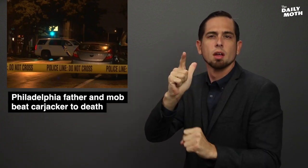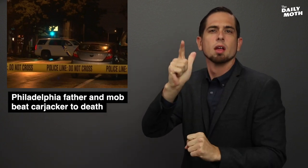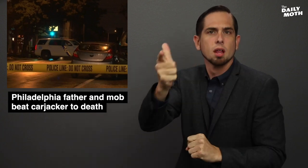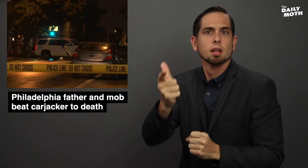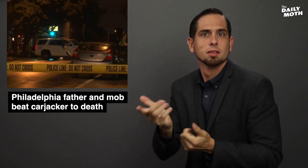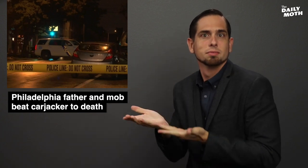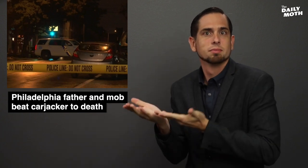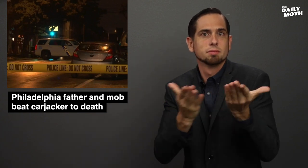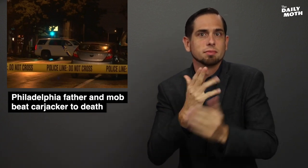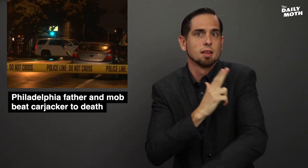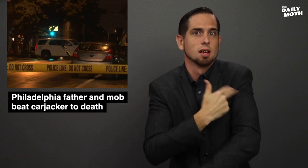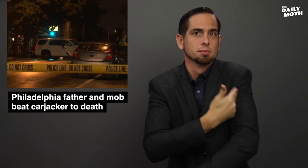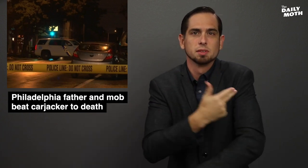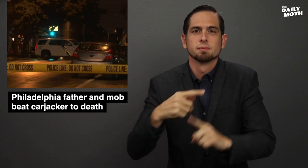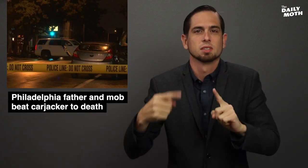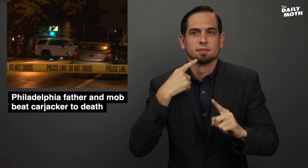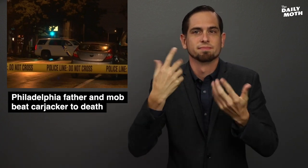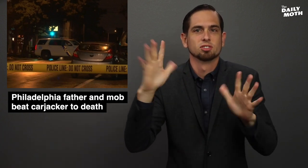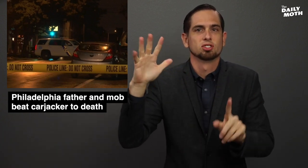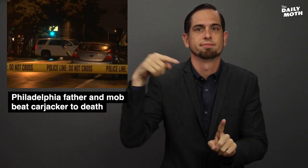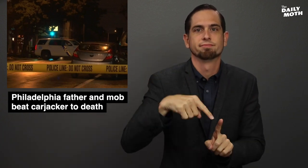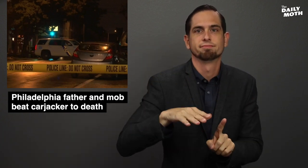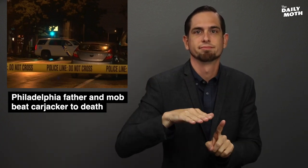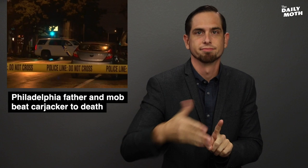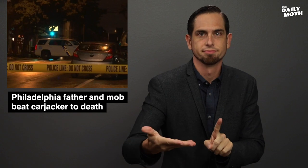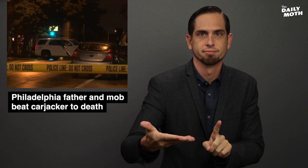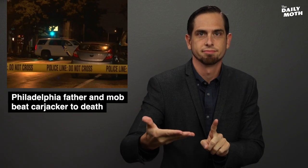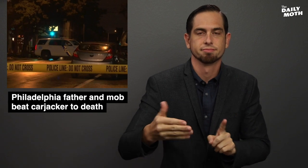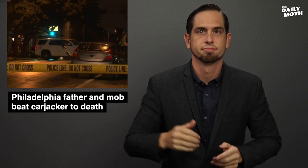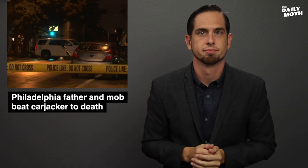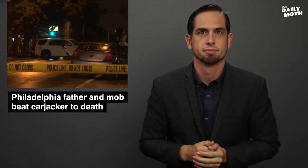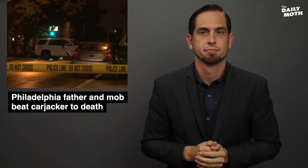After a while he was taken to a hospital, but was pronounced dead.